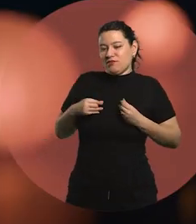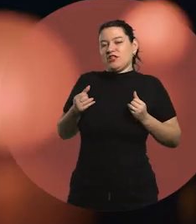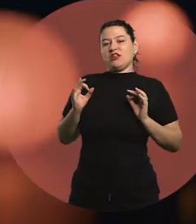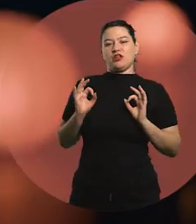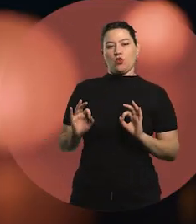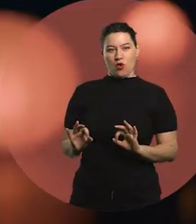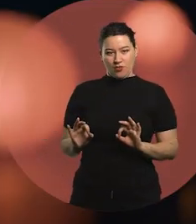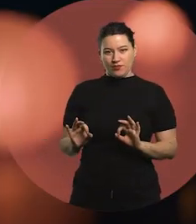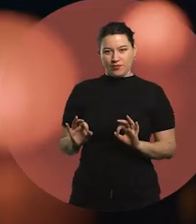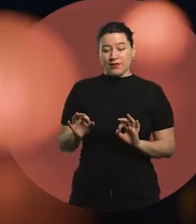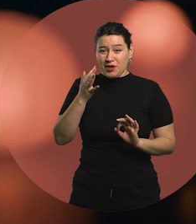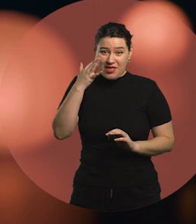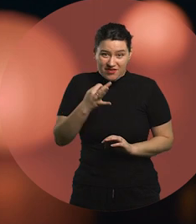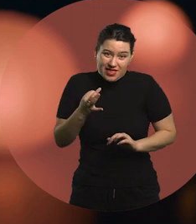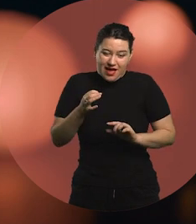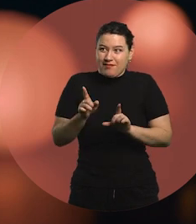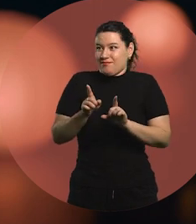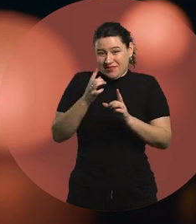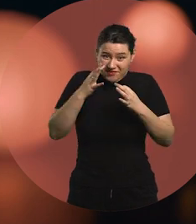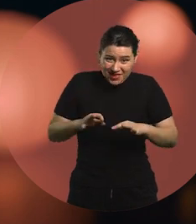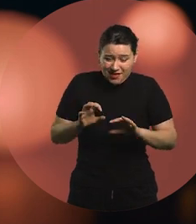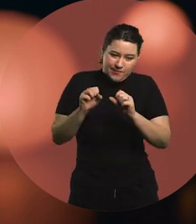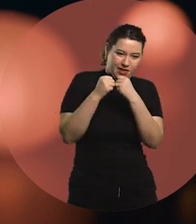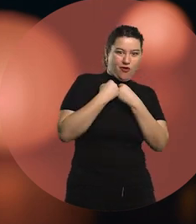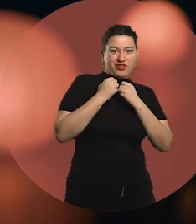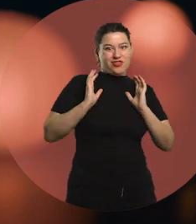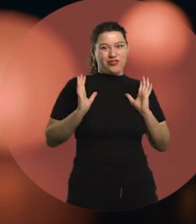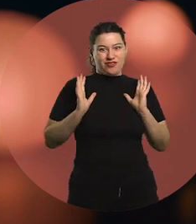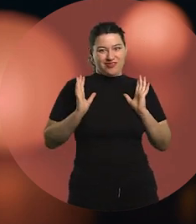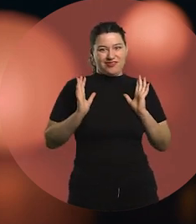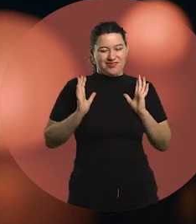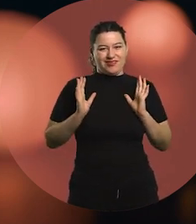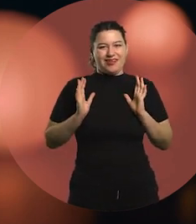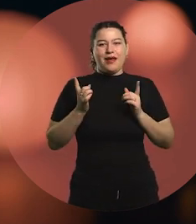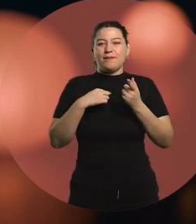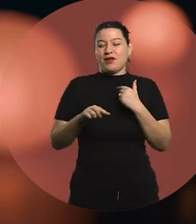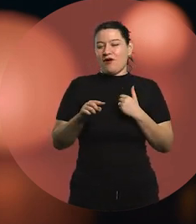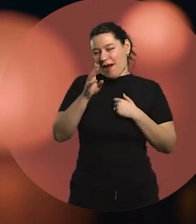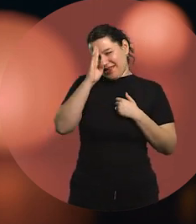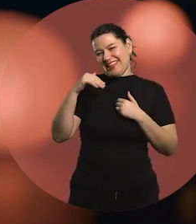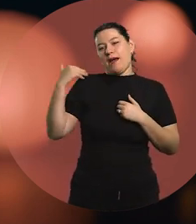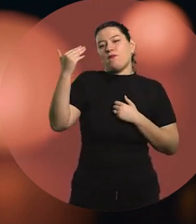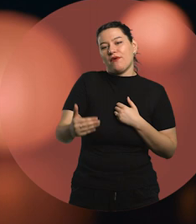In truth, I was hiding in the background. But I learned that later. I had to come out